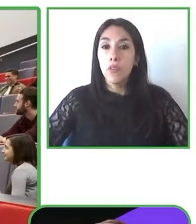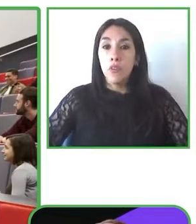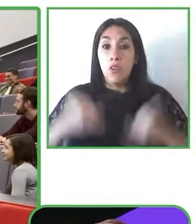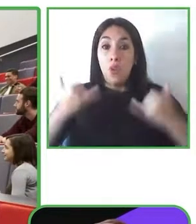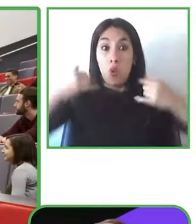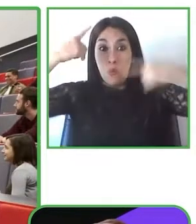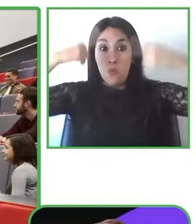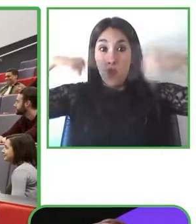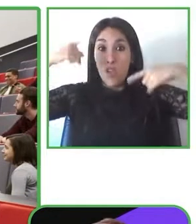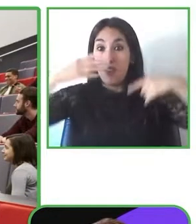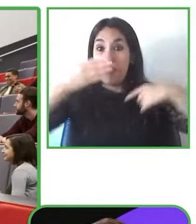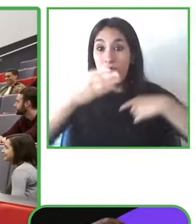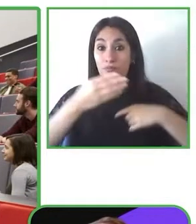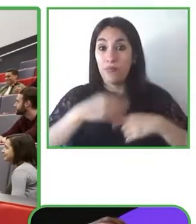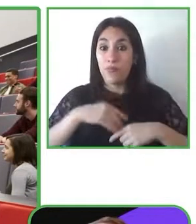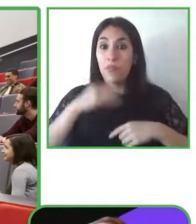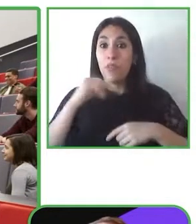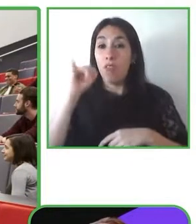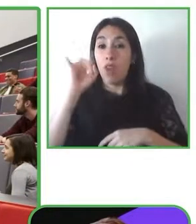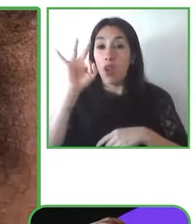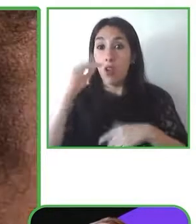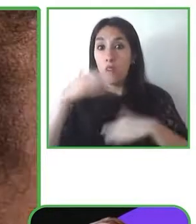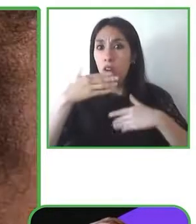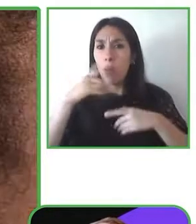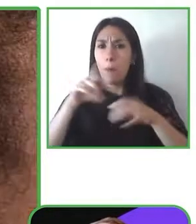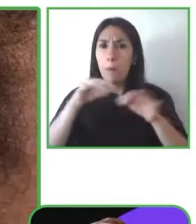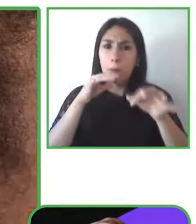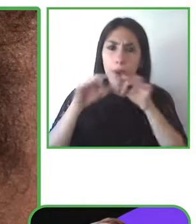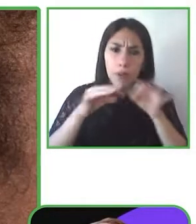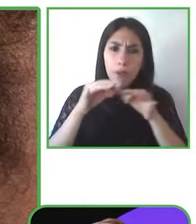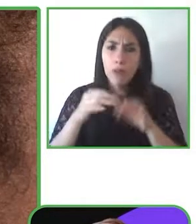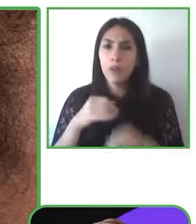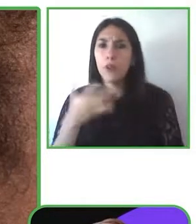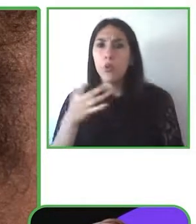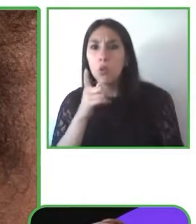digital or cultural environment is available and usable to as many people as possible